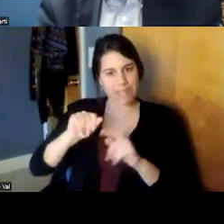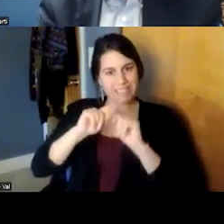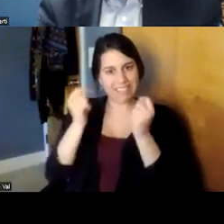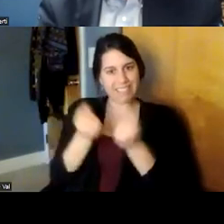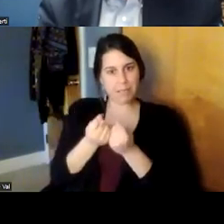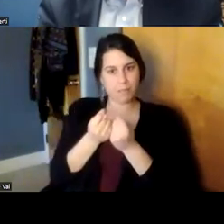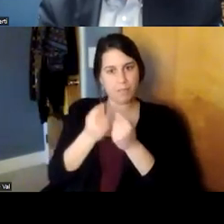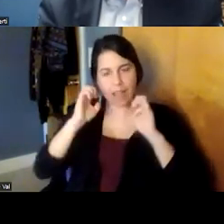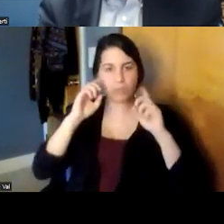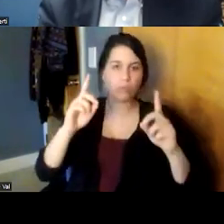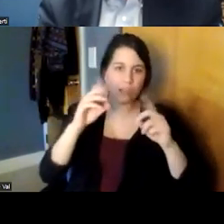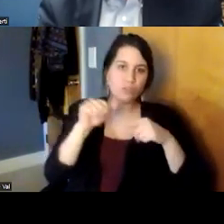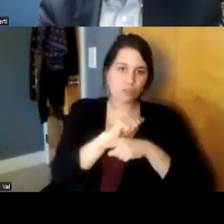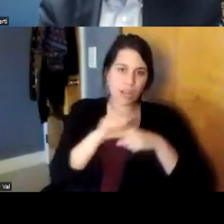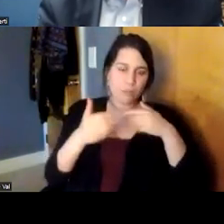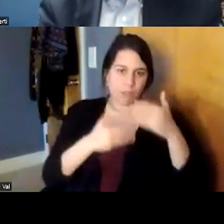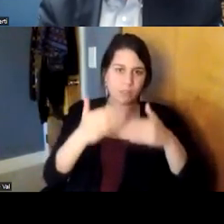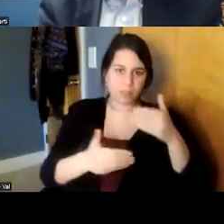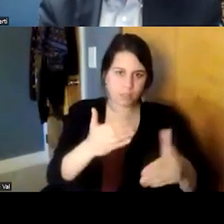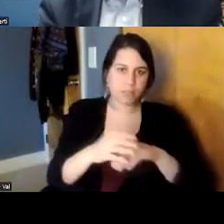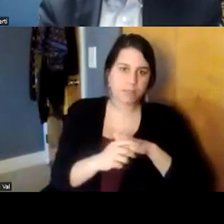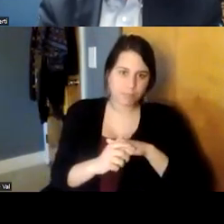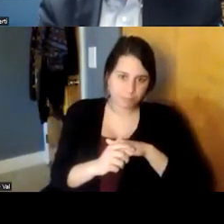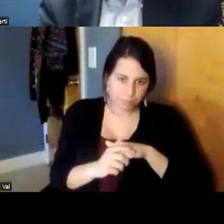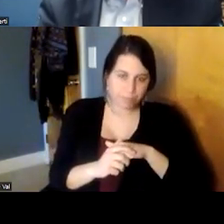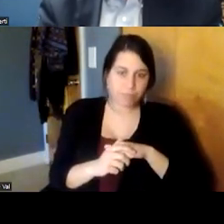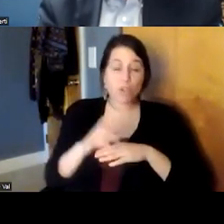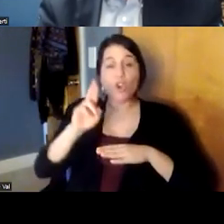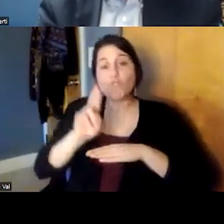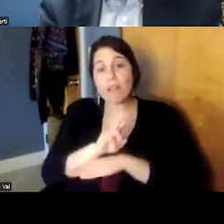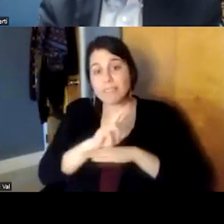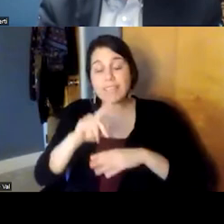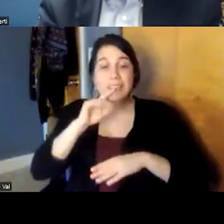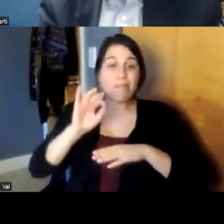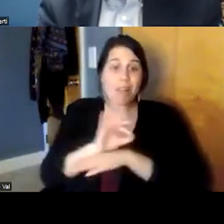education and training process so when we have residents or fellows you know under our roof